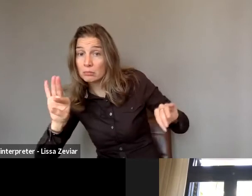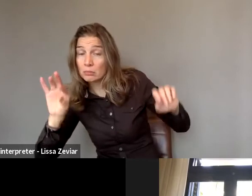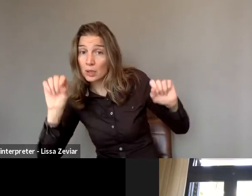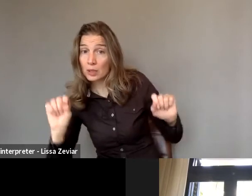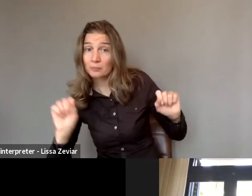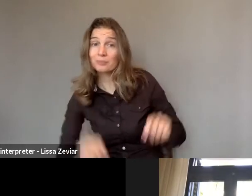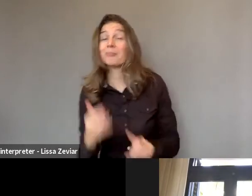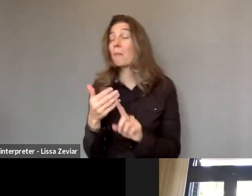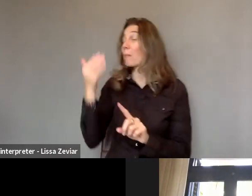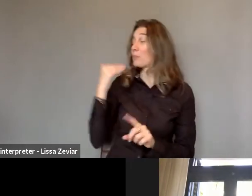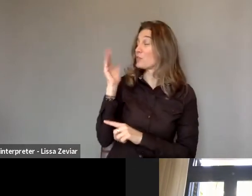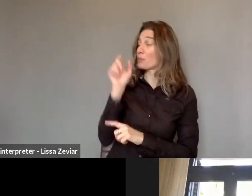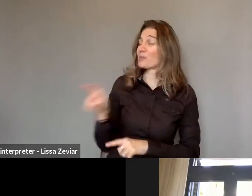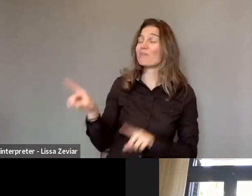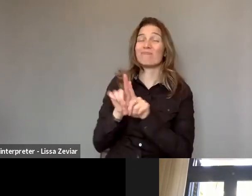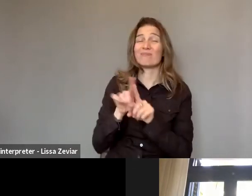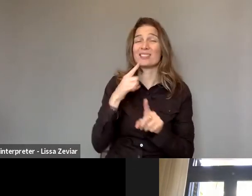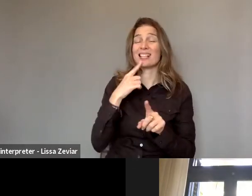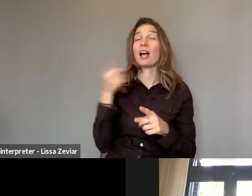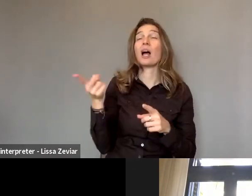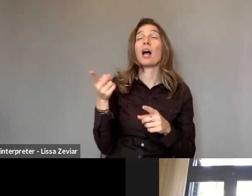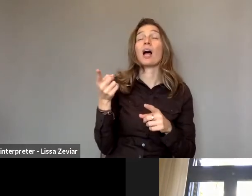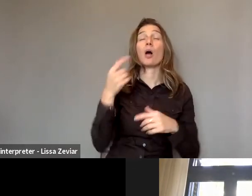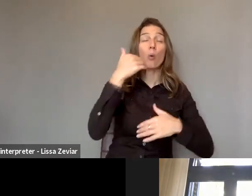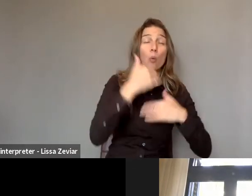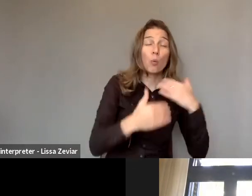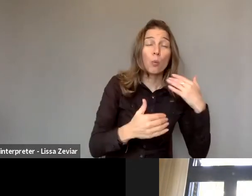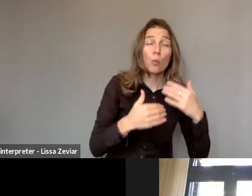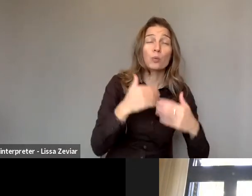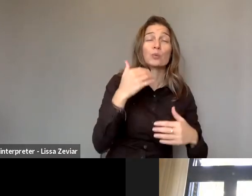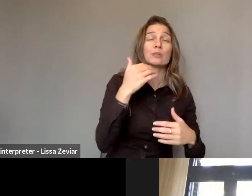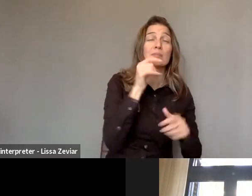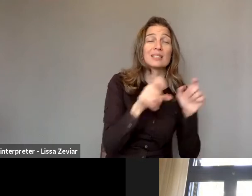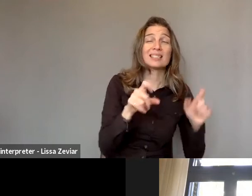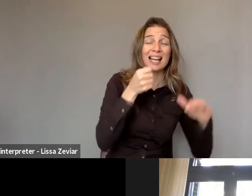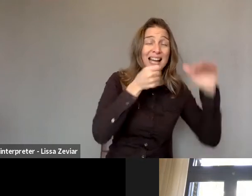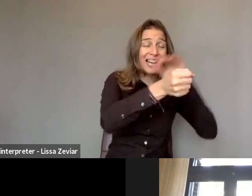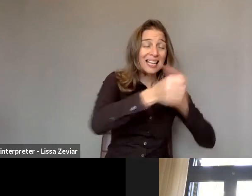of women with disabilities in institutions or resident settings,